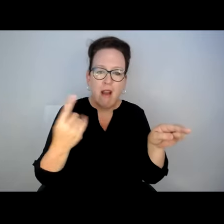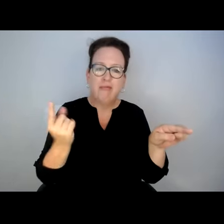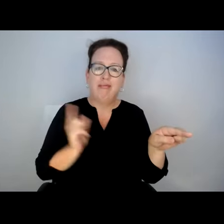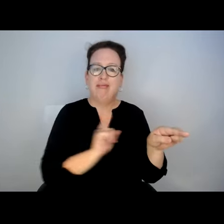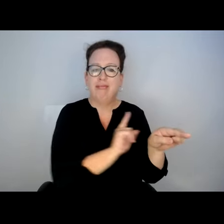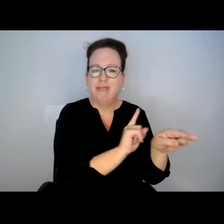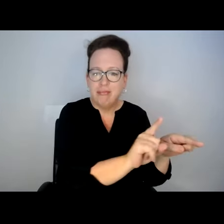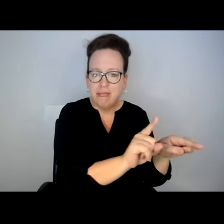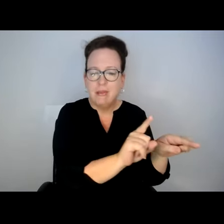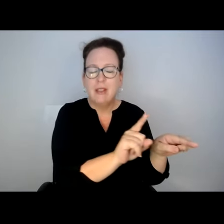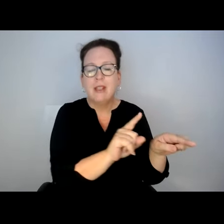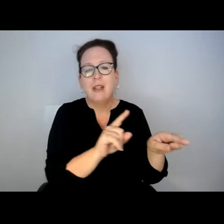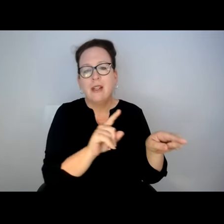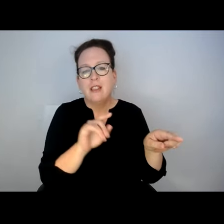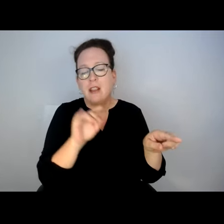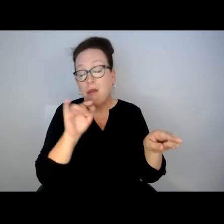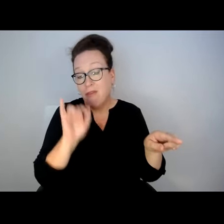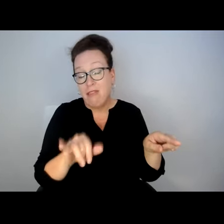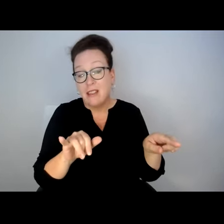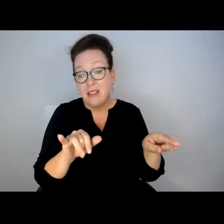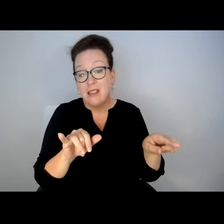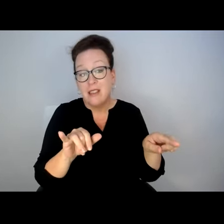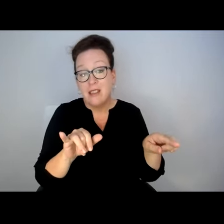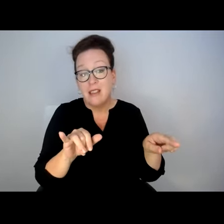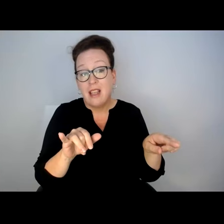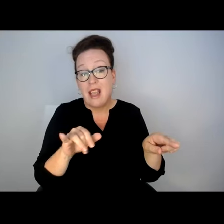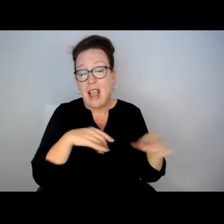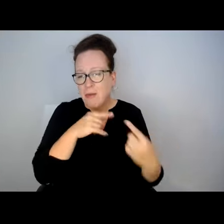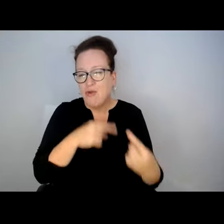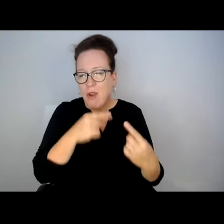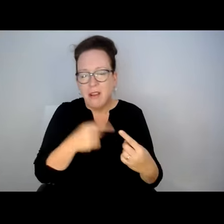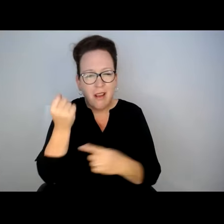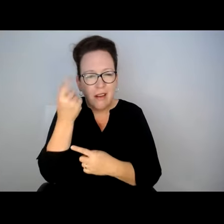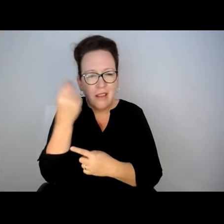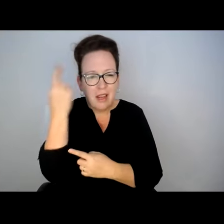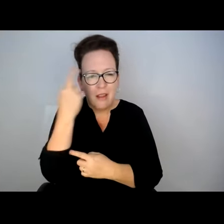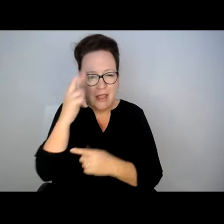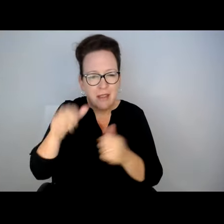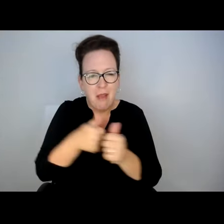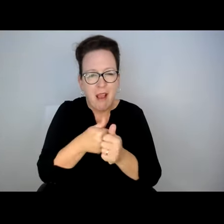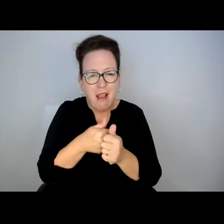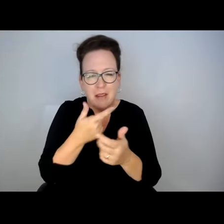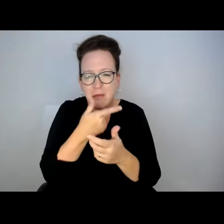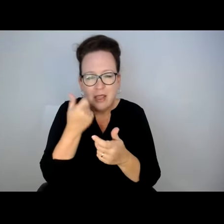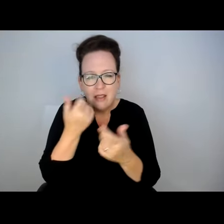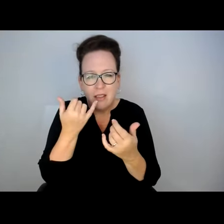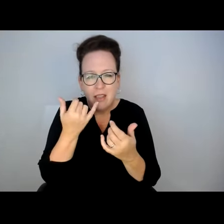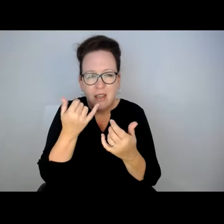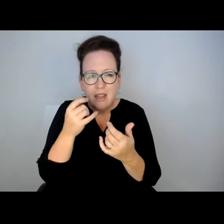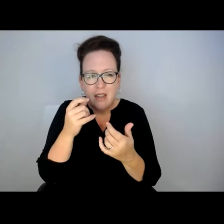TO WAIT FOR THE STOP -- THE BUS ON THE OTHER SIDE TO THEN GO BACK ON THE OUTBOUND. THIS IS WHAT -- I'M HAVING